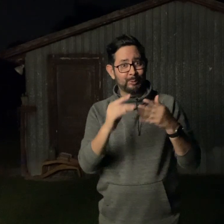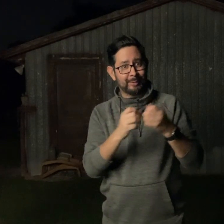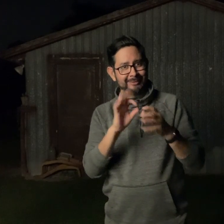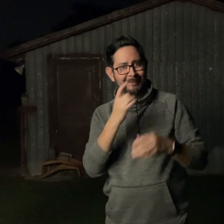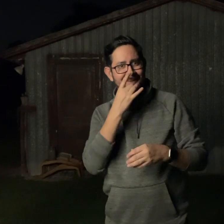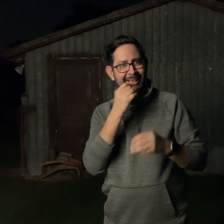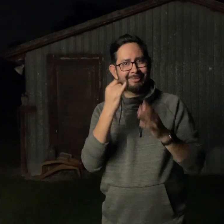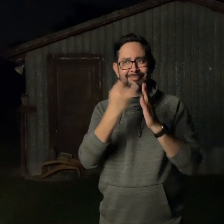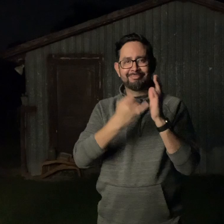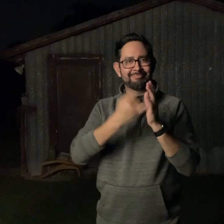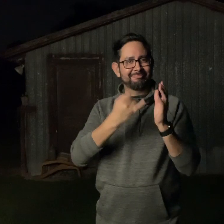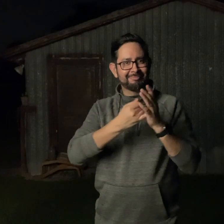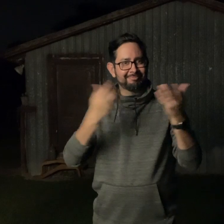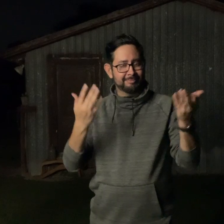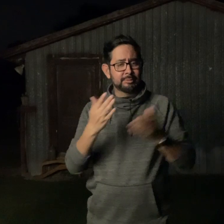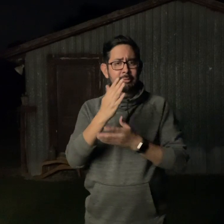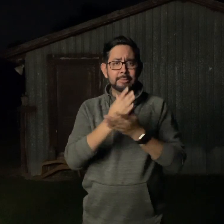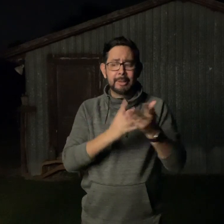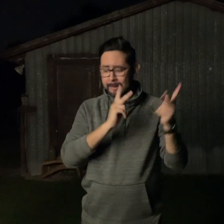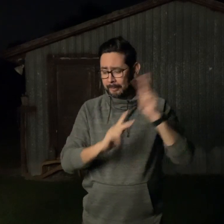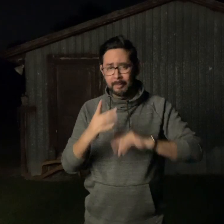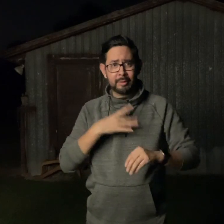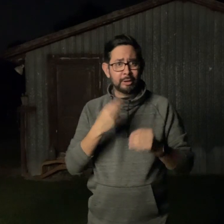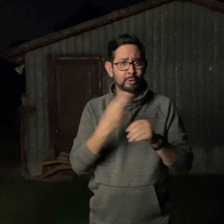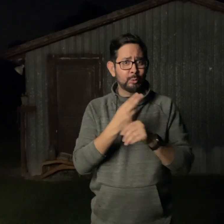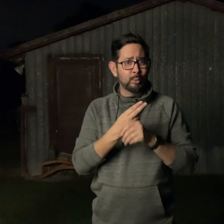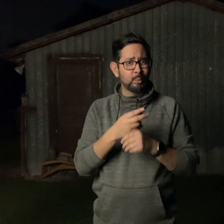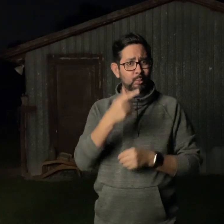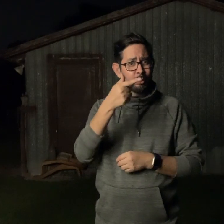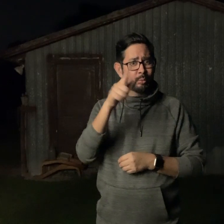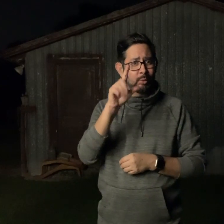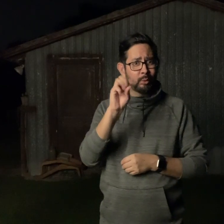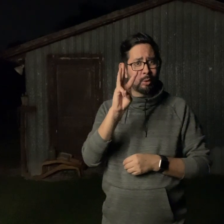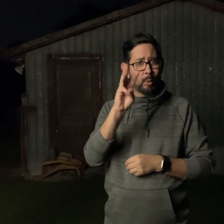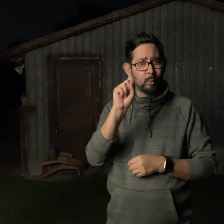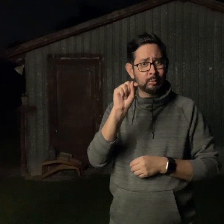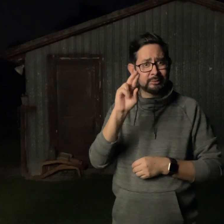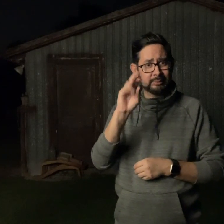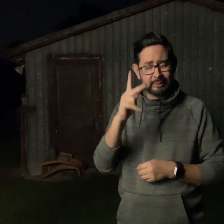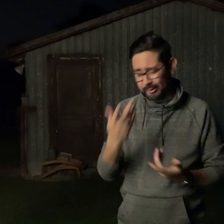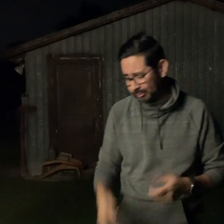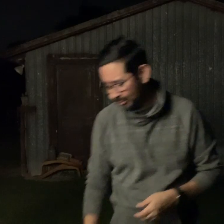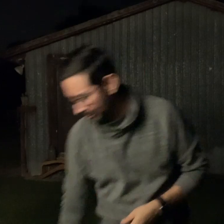The third thing that you are going to need is lighting, or something to draw with. Some people like to use a glow stick.